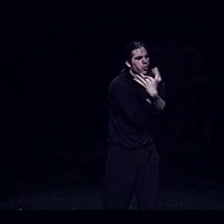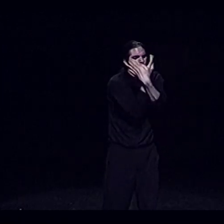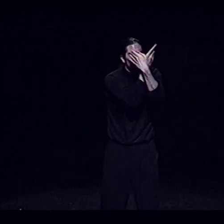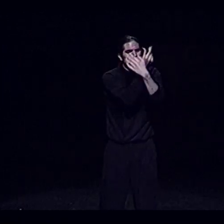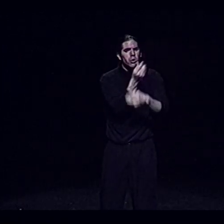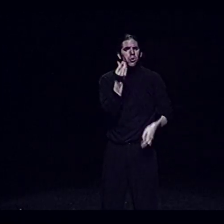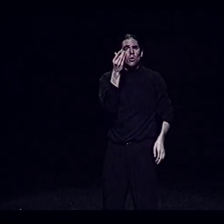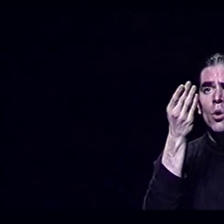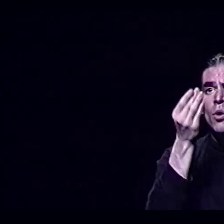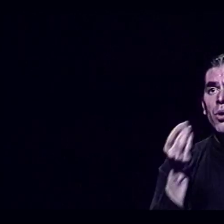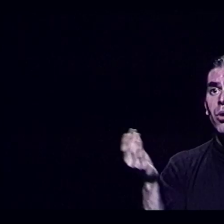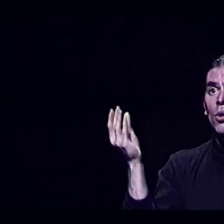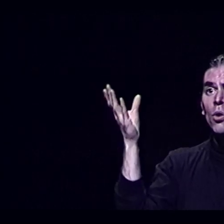It's a butterfly